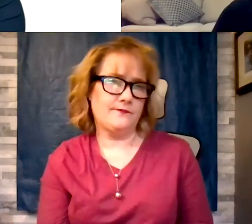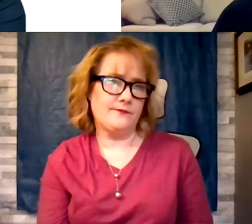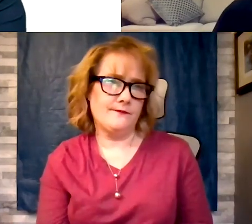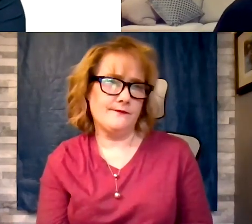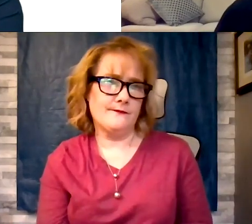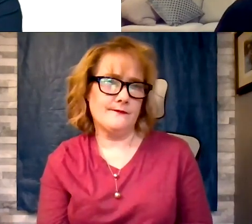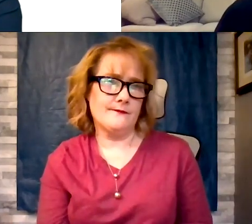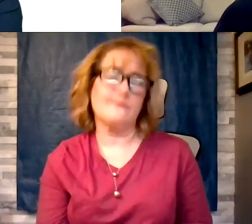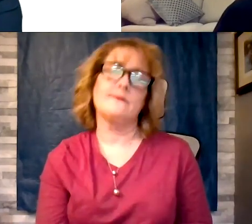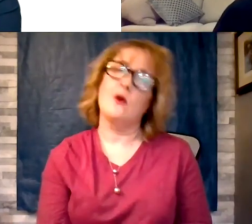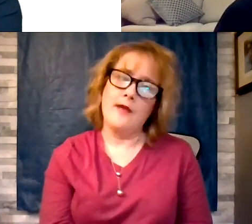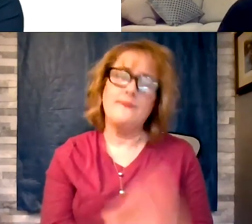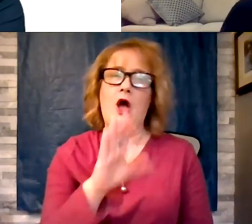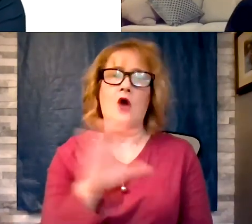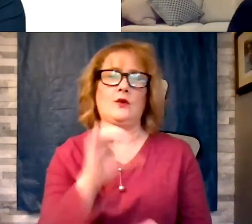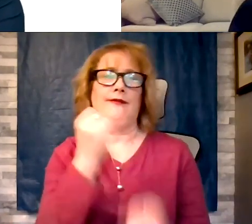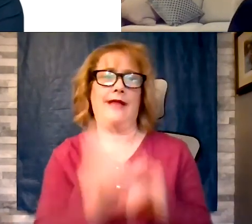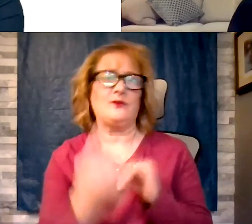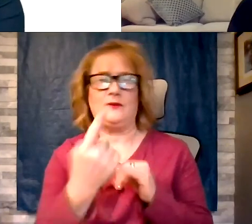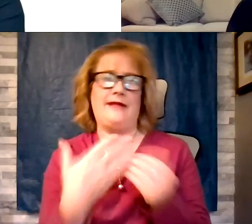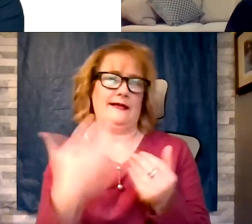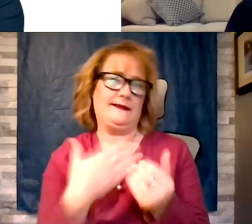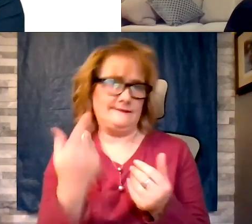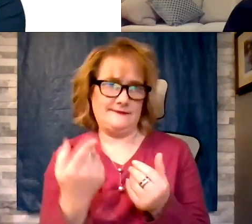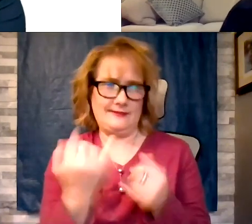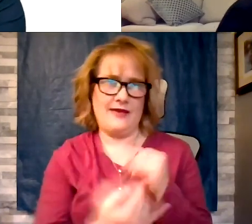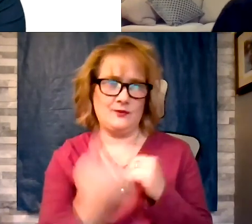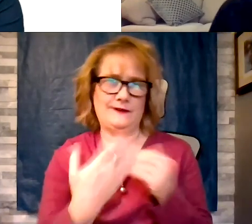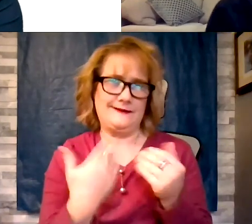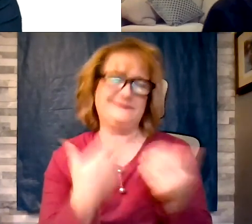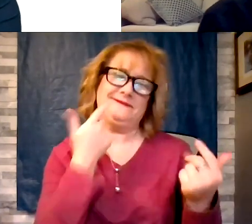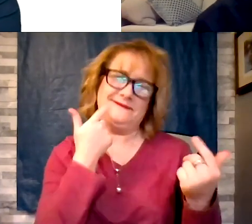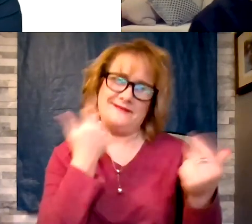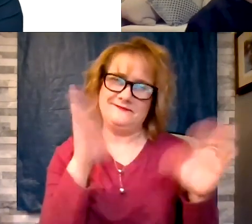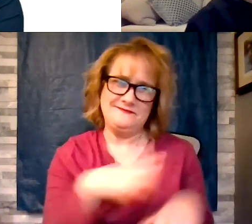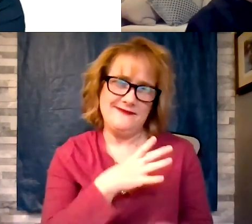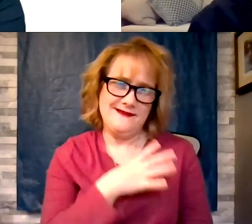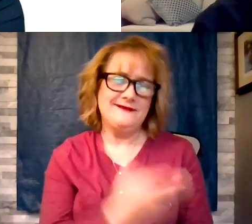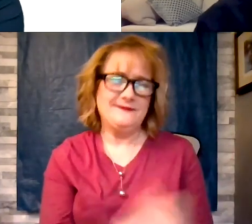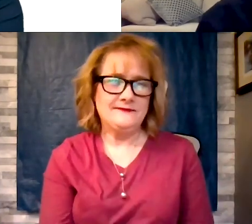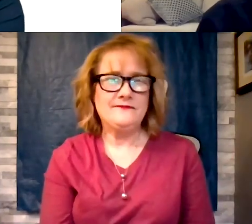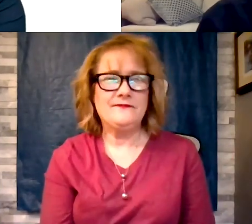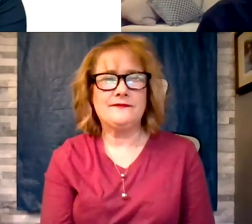is easy. Cardiomyopathy is just